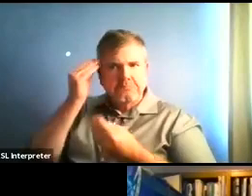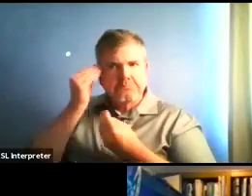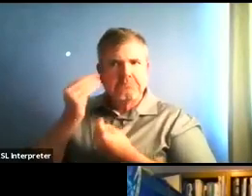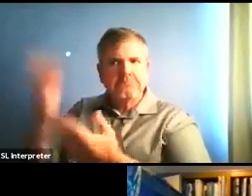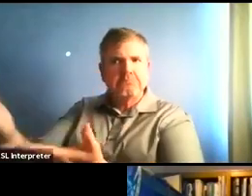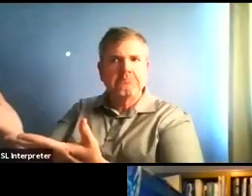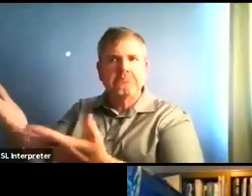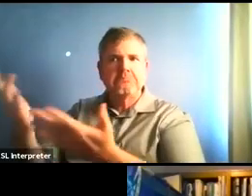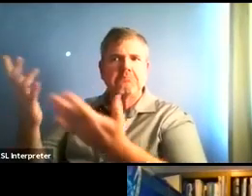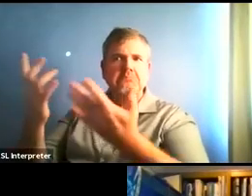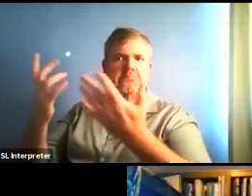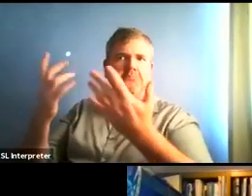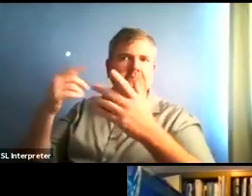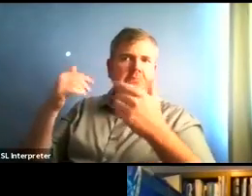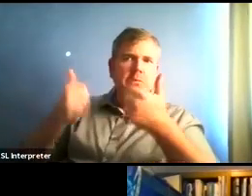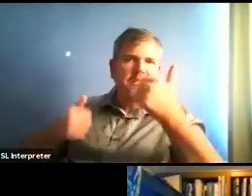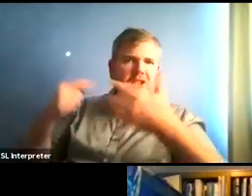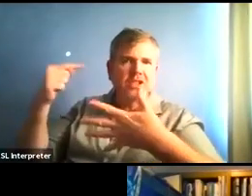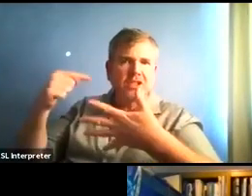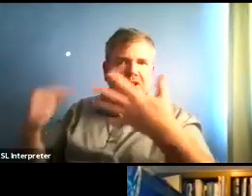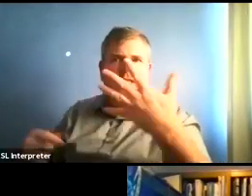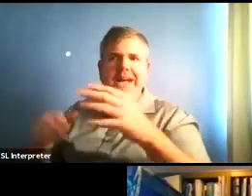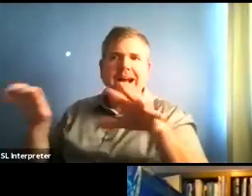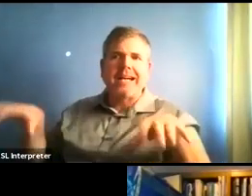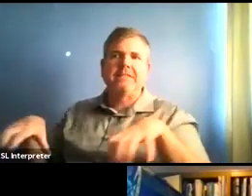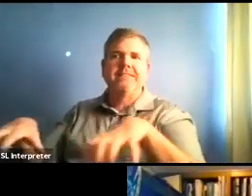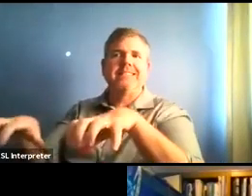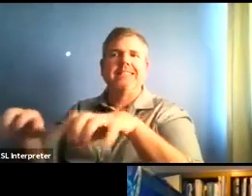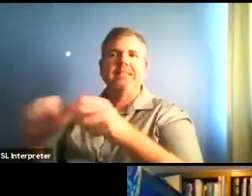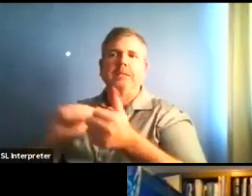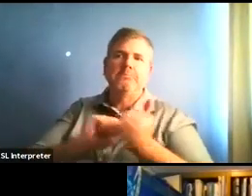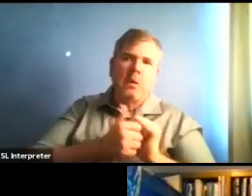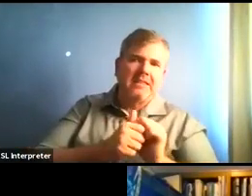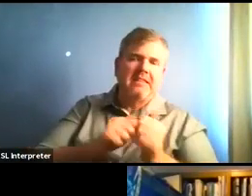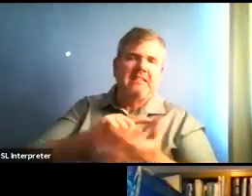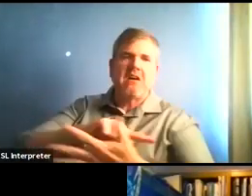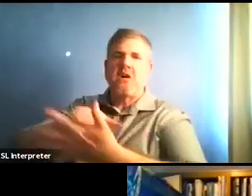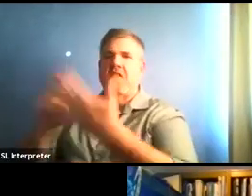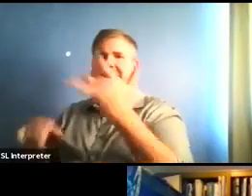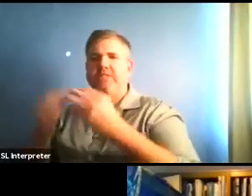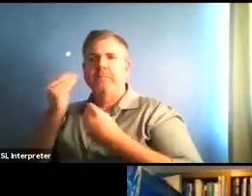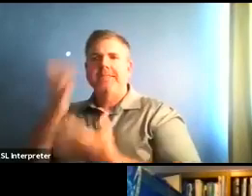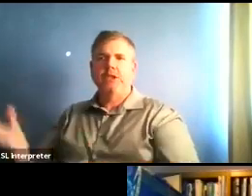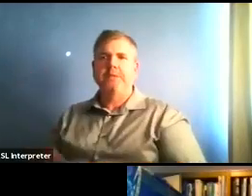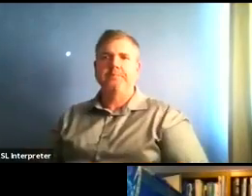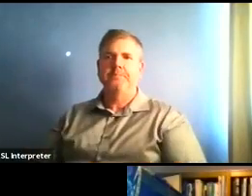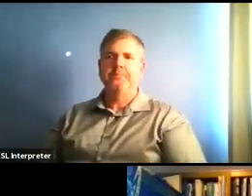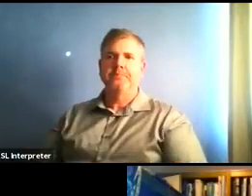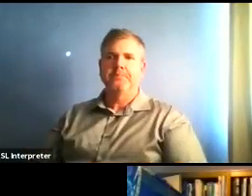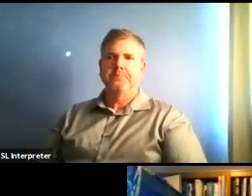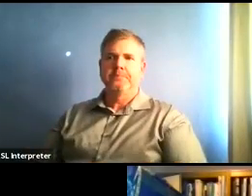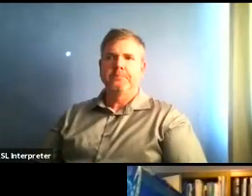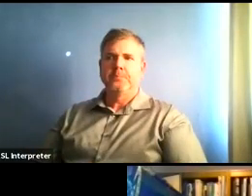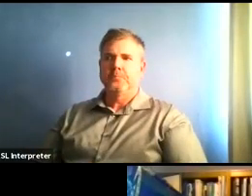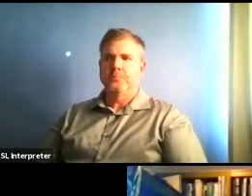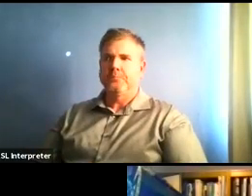One more follow up is can you give me your your take on this? I mean, because there are there are groups practicing, there are groups doing